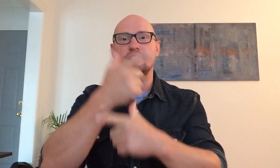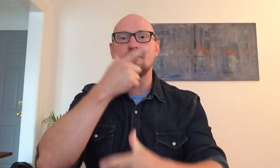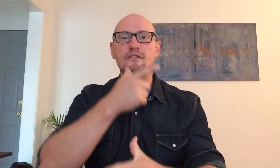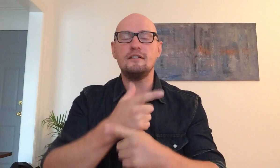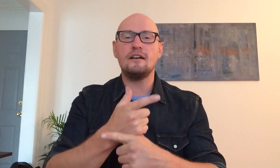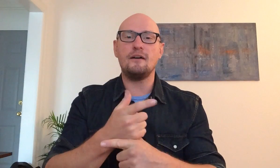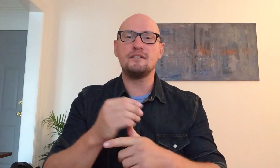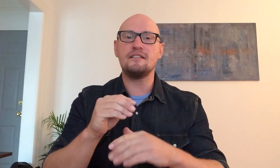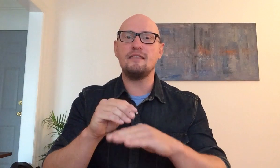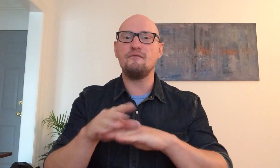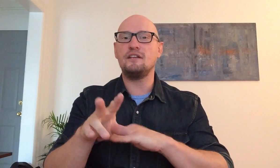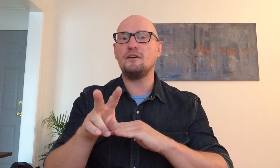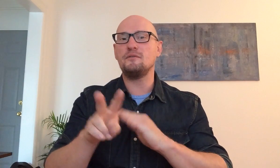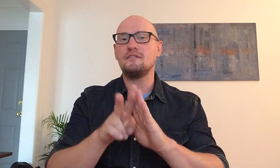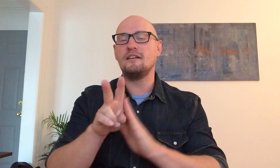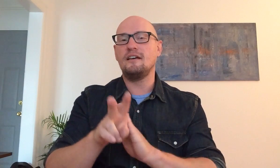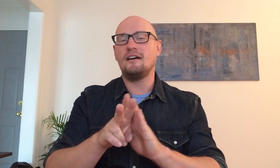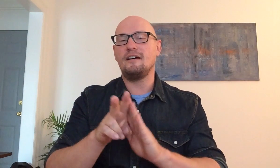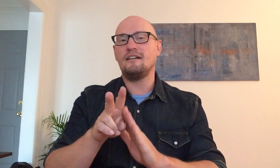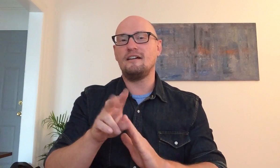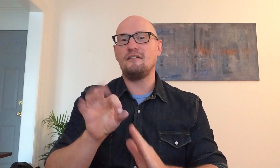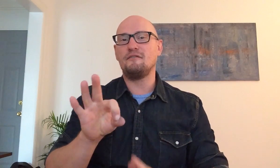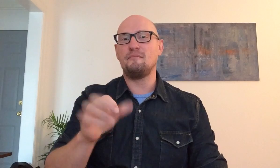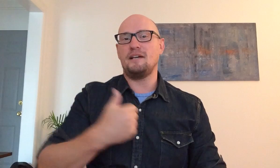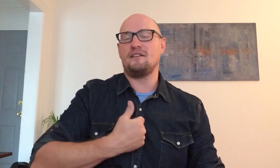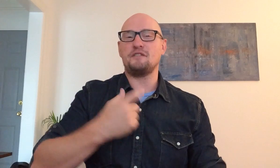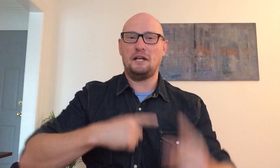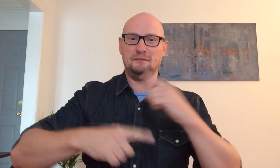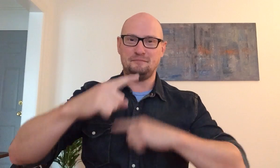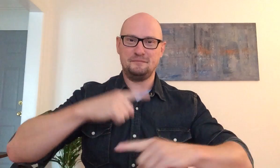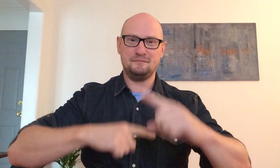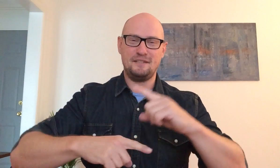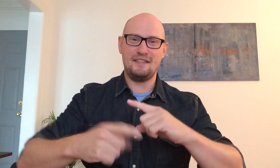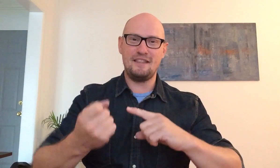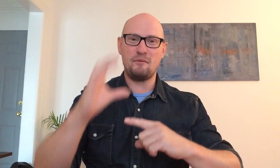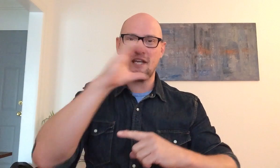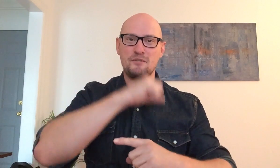sister i would send them videos of myself signing and then they would guess